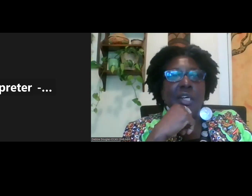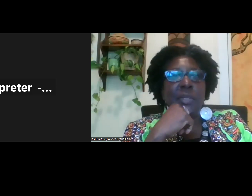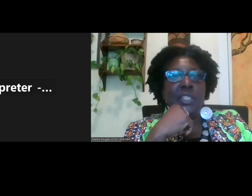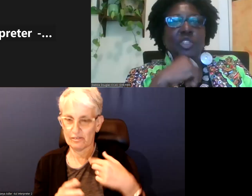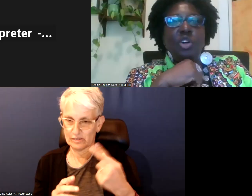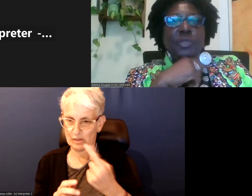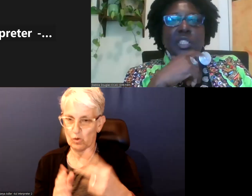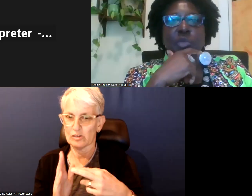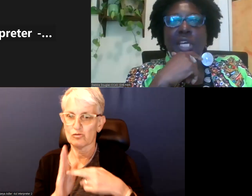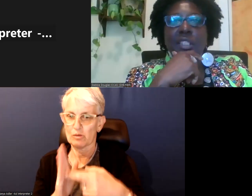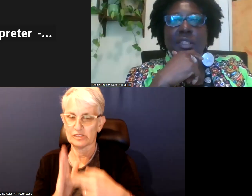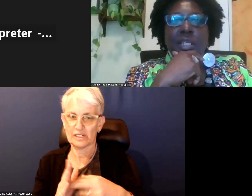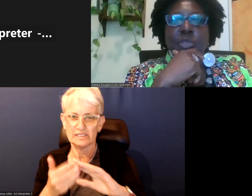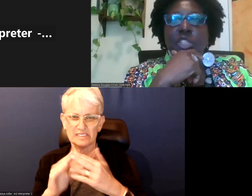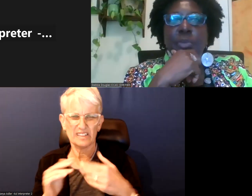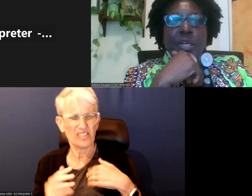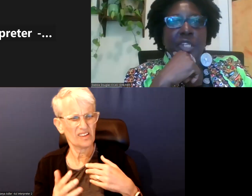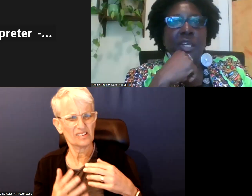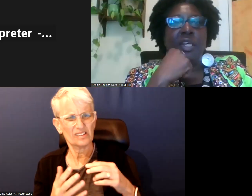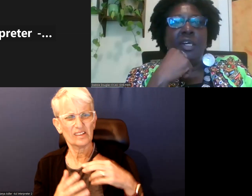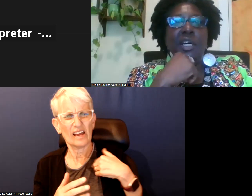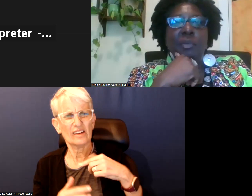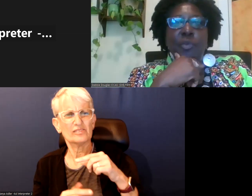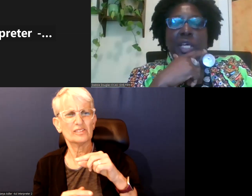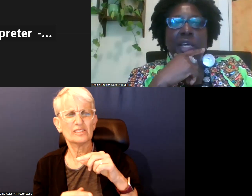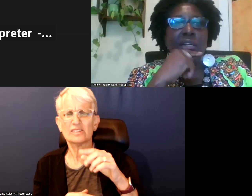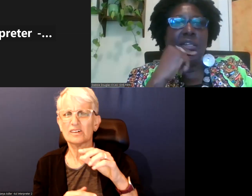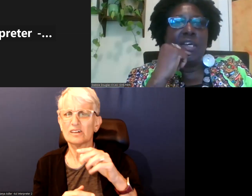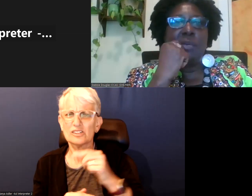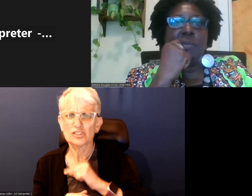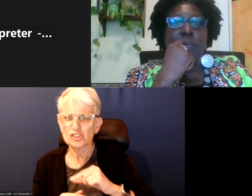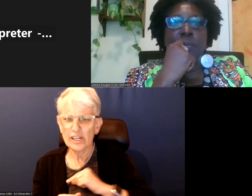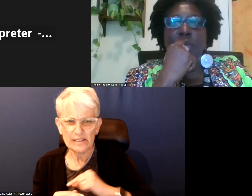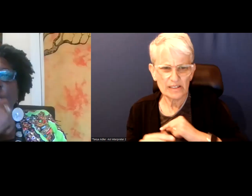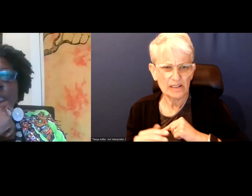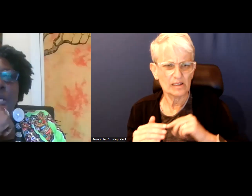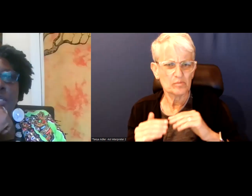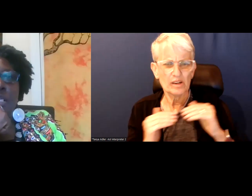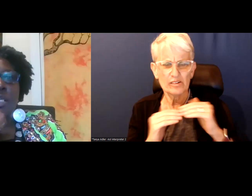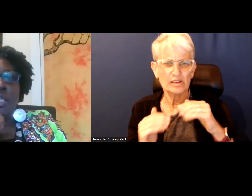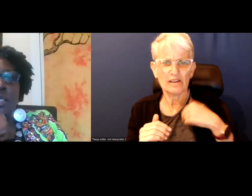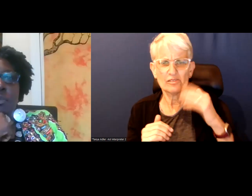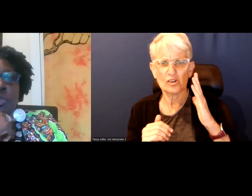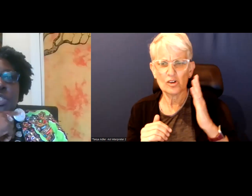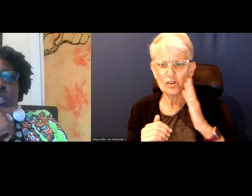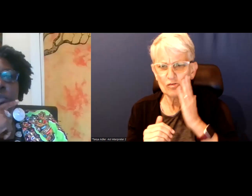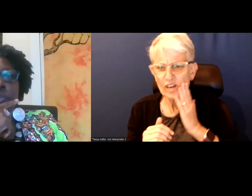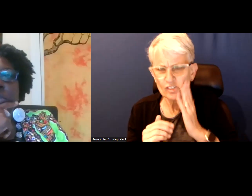I think the top six we had gender parity, racial parity which is interesting.